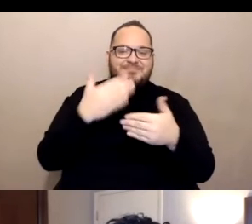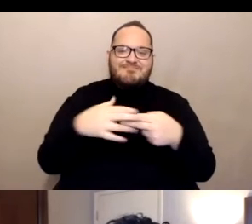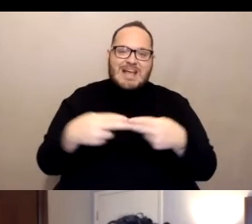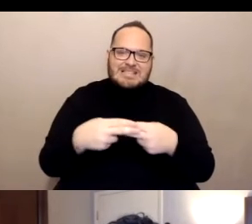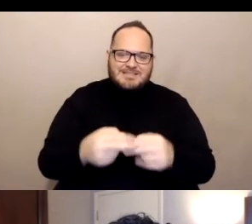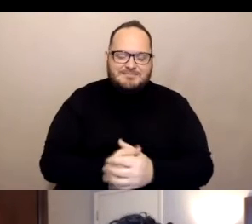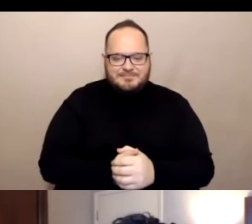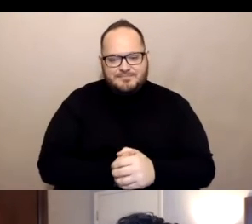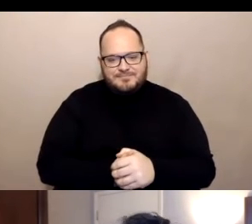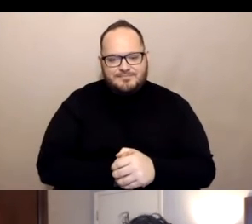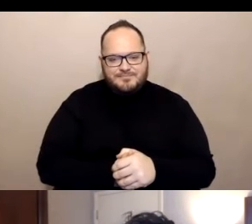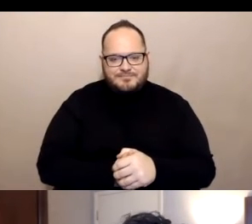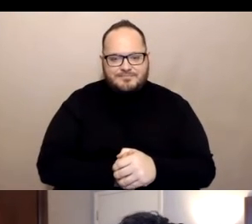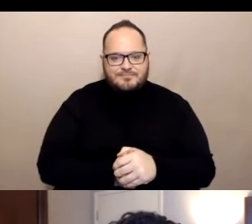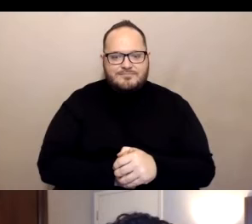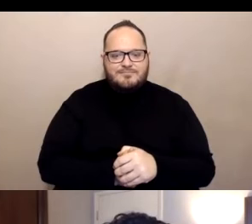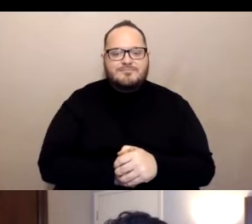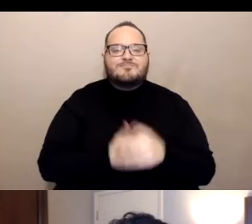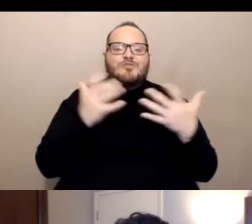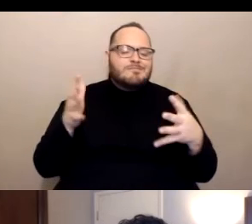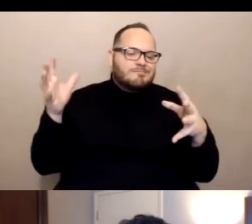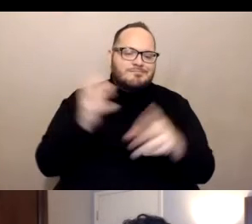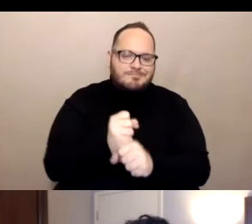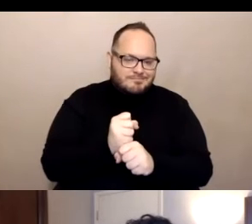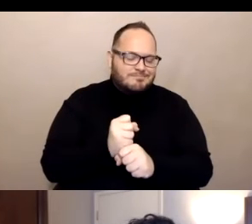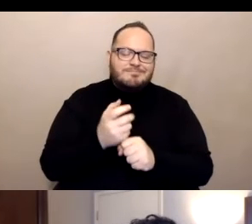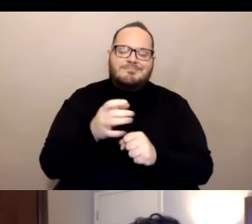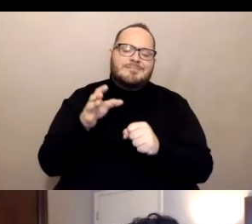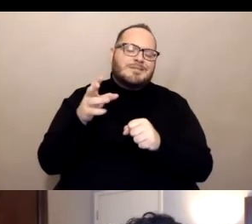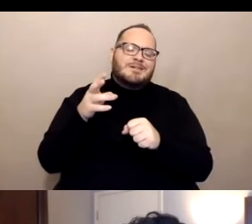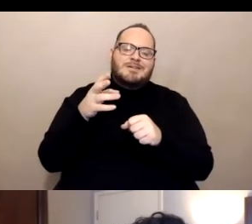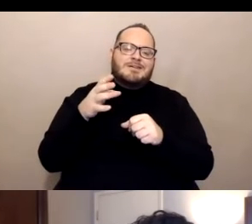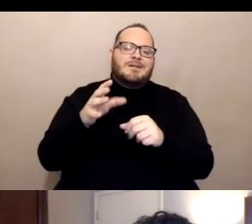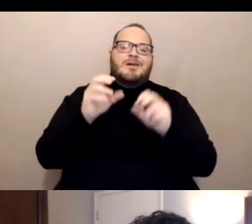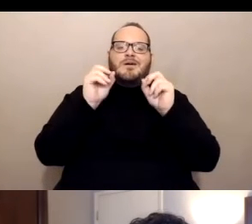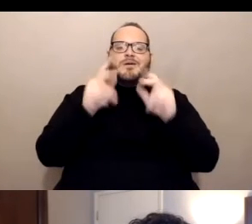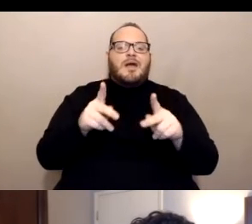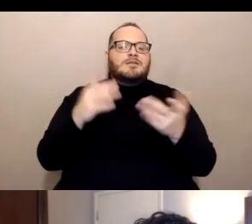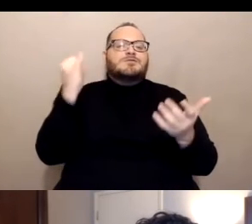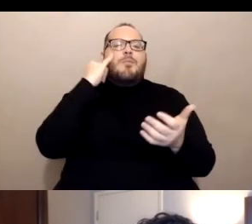So in short, if we were to say, okay what are some of the five key areas of,